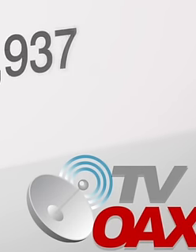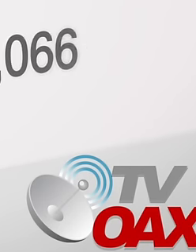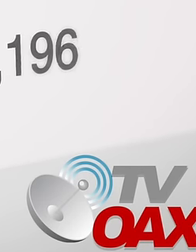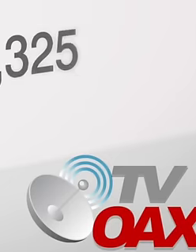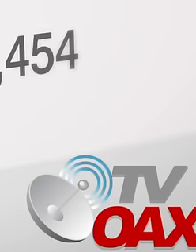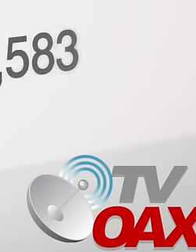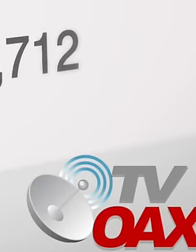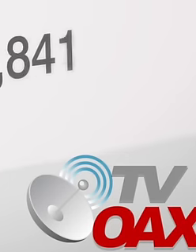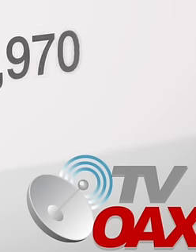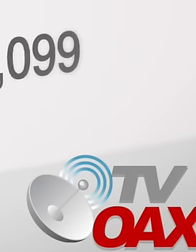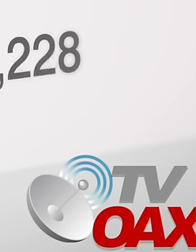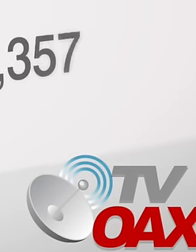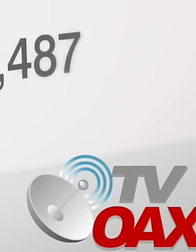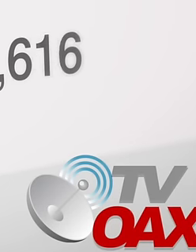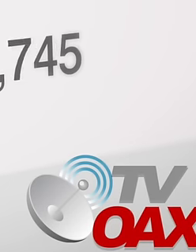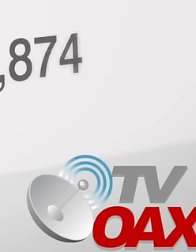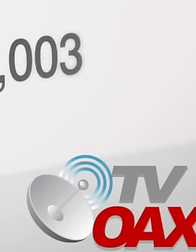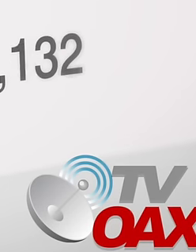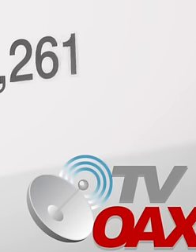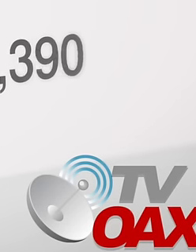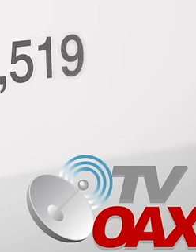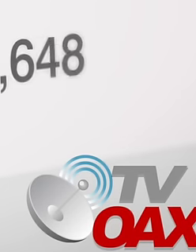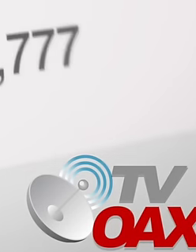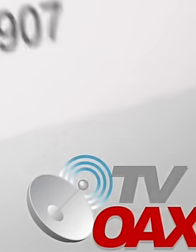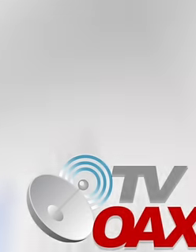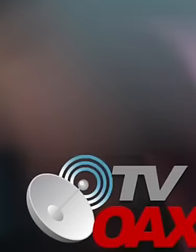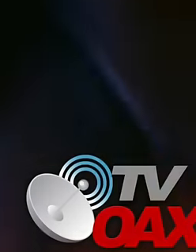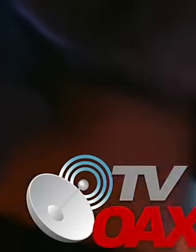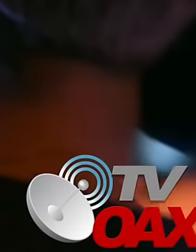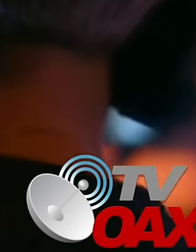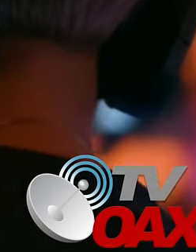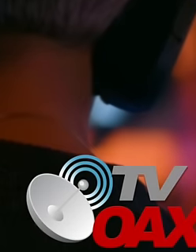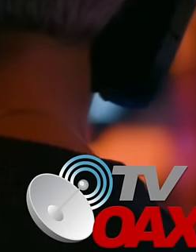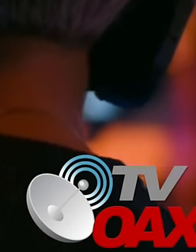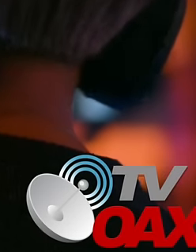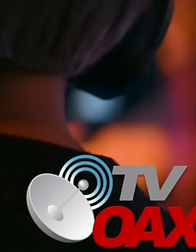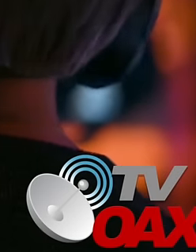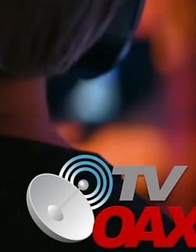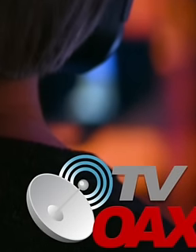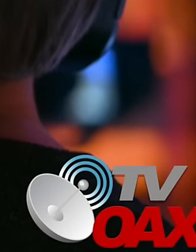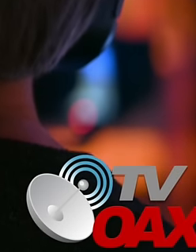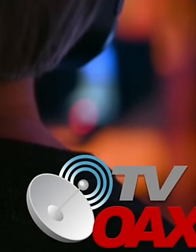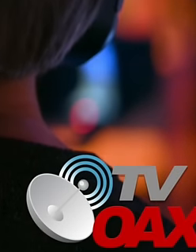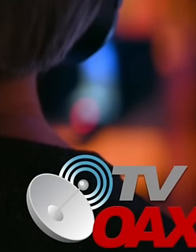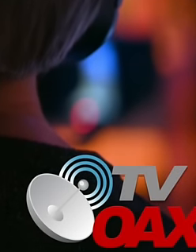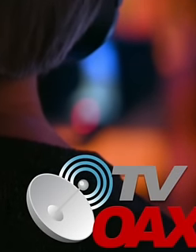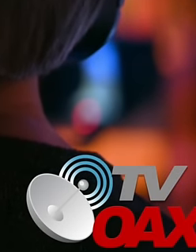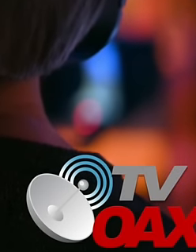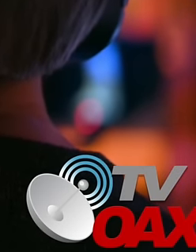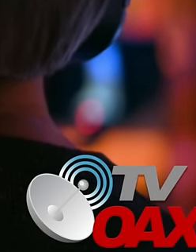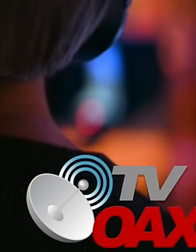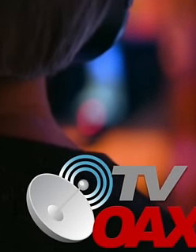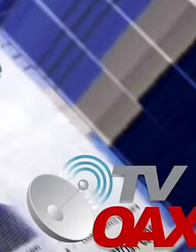causes a lot of anger to the television stations and other digital media that previously marketed the